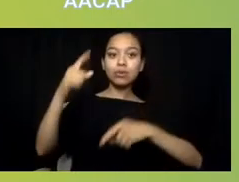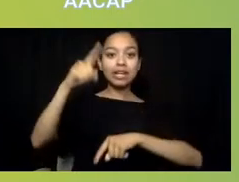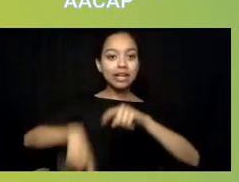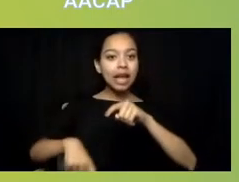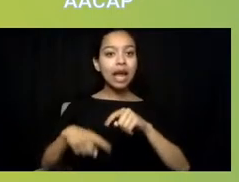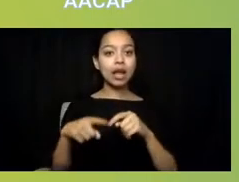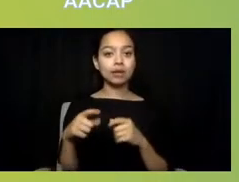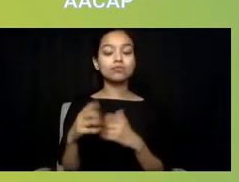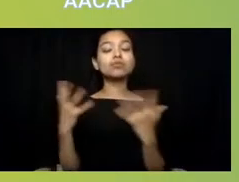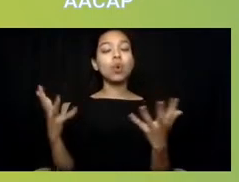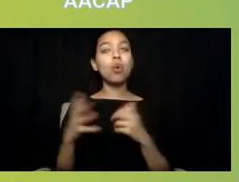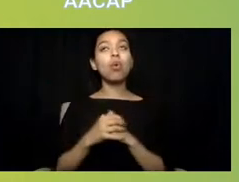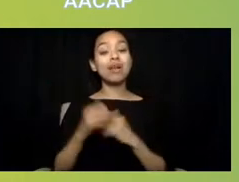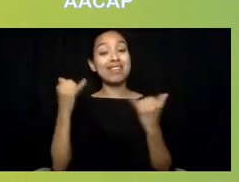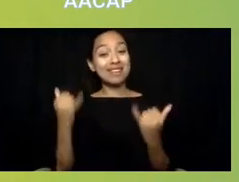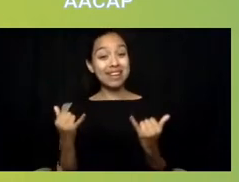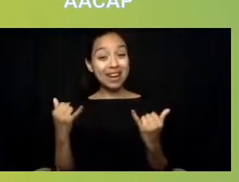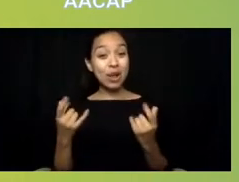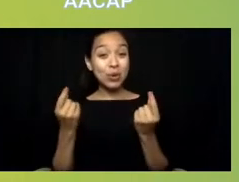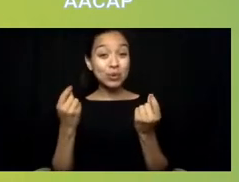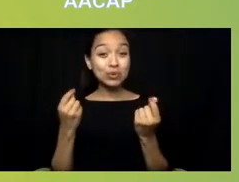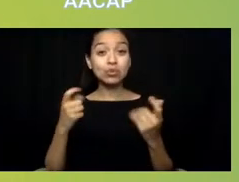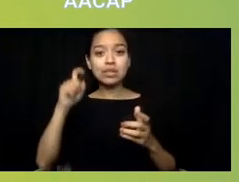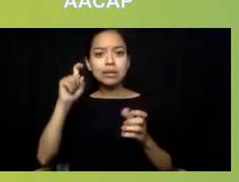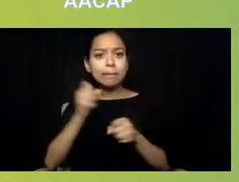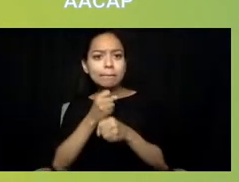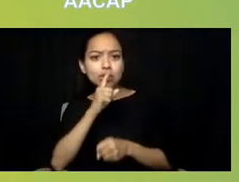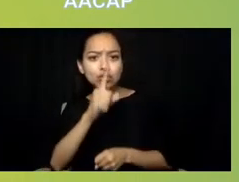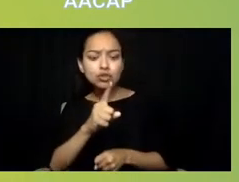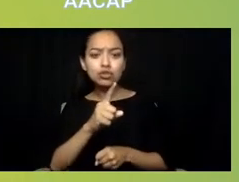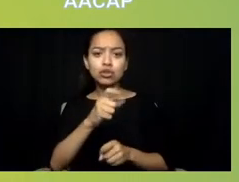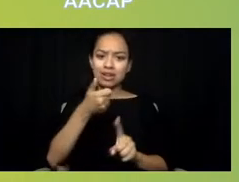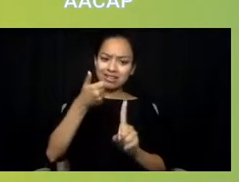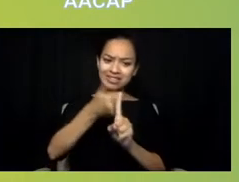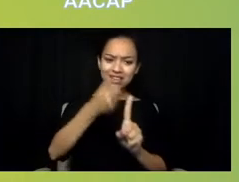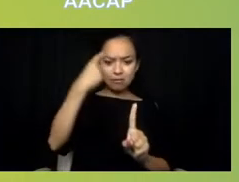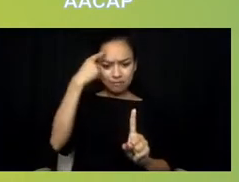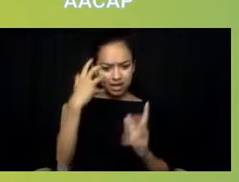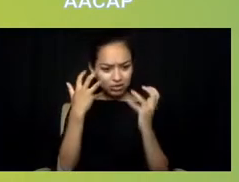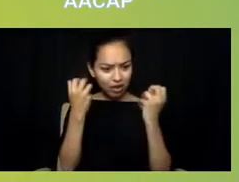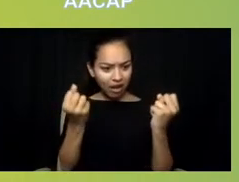we now need to make sure that, in itself, mental health is respectful